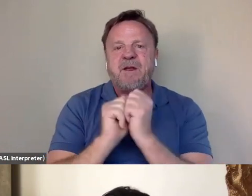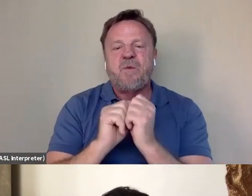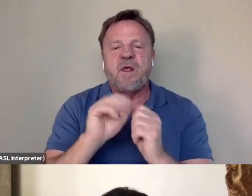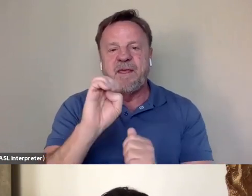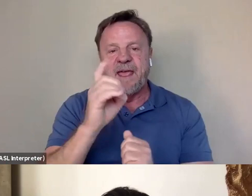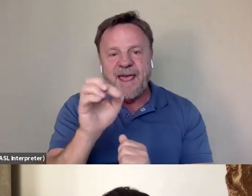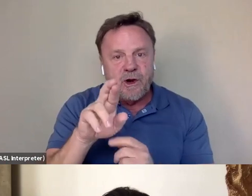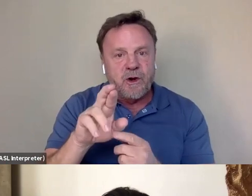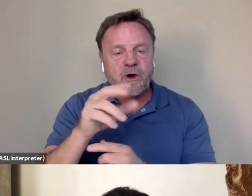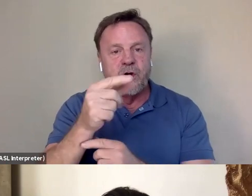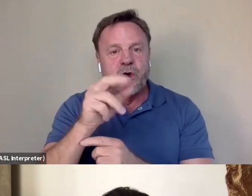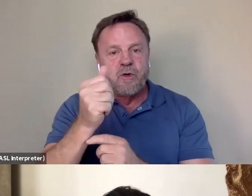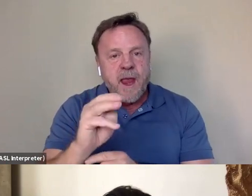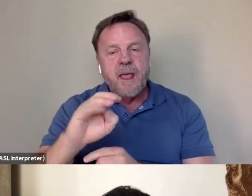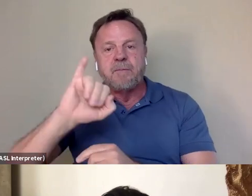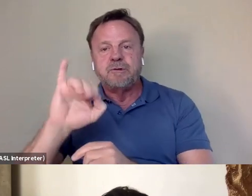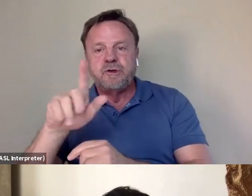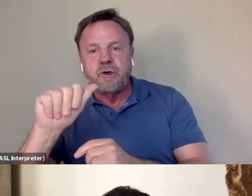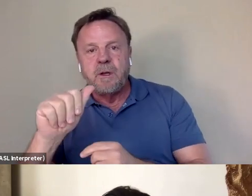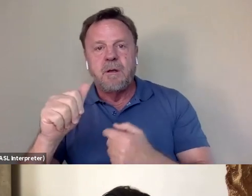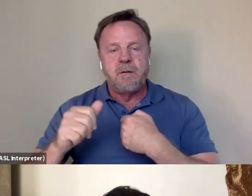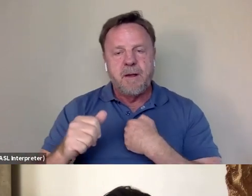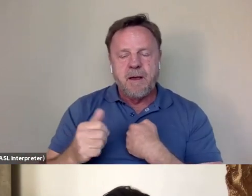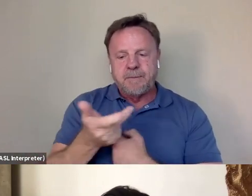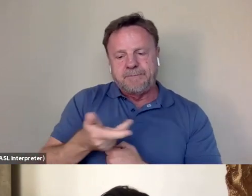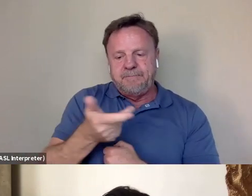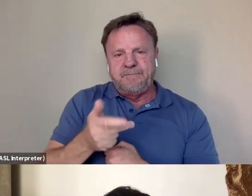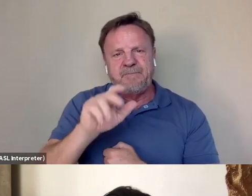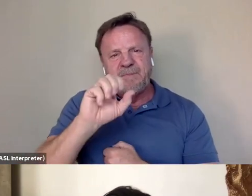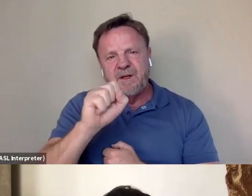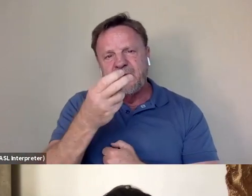and Shannon who has really been immersed in her father's story.